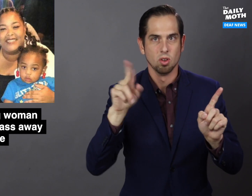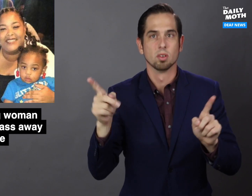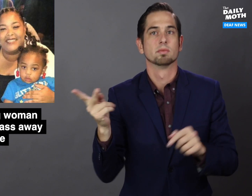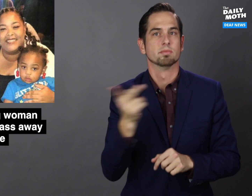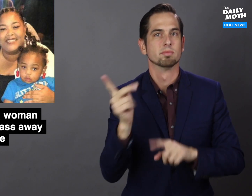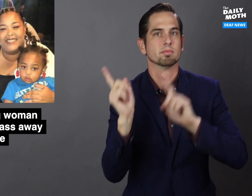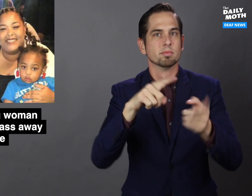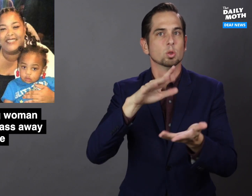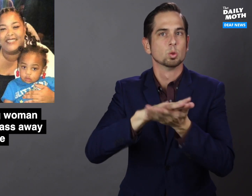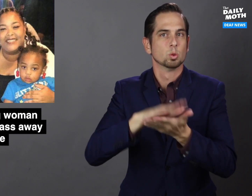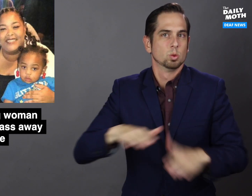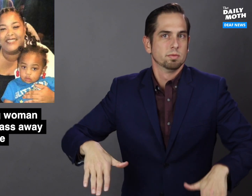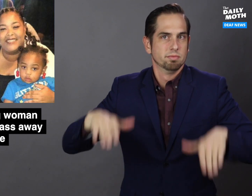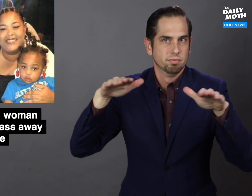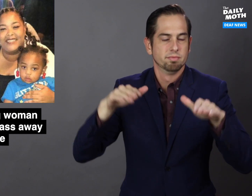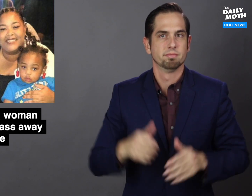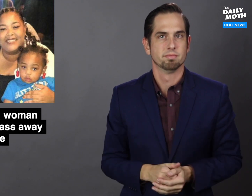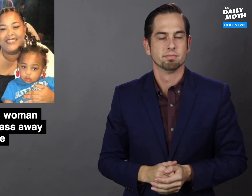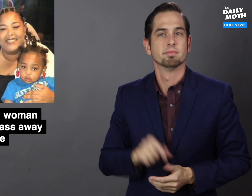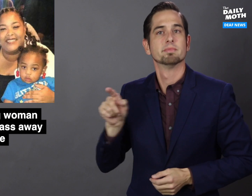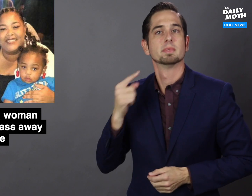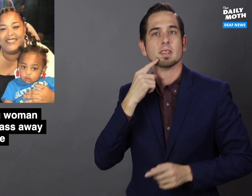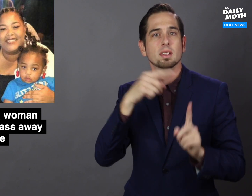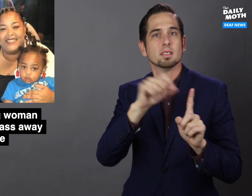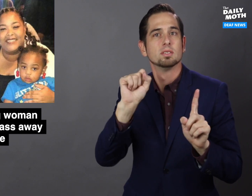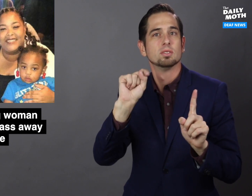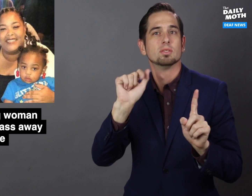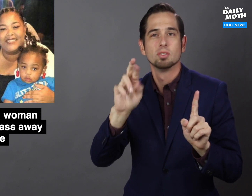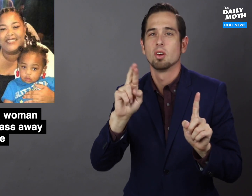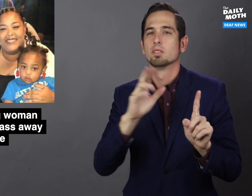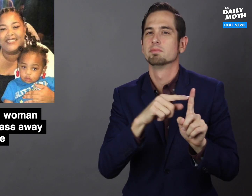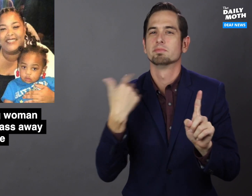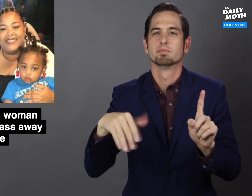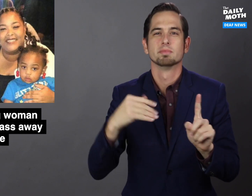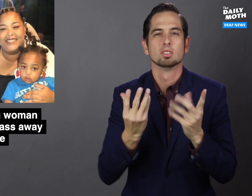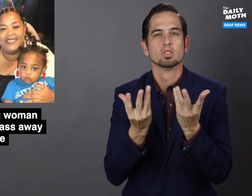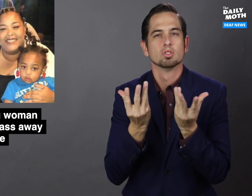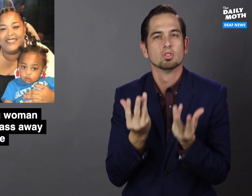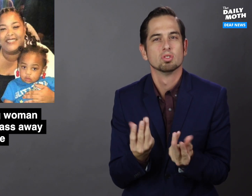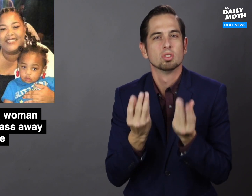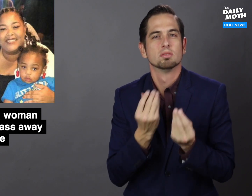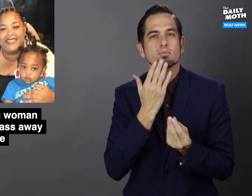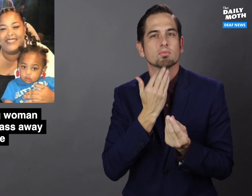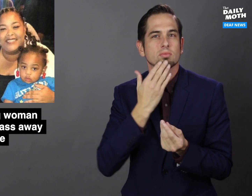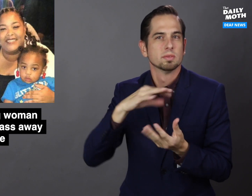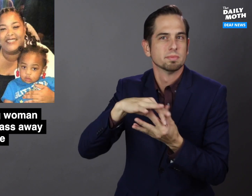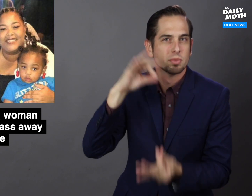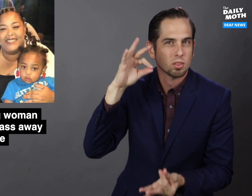and went to school with her. She said Star had a very gentle spirit,